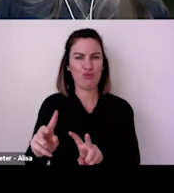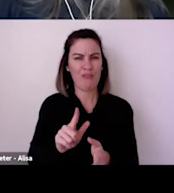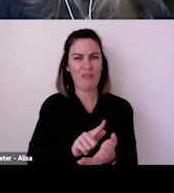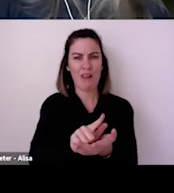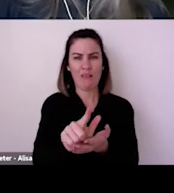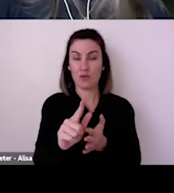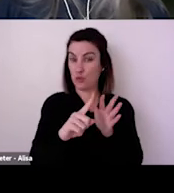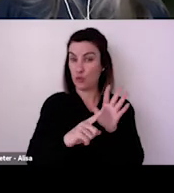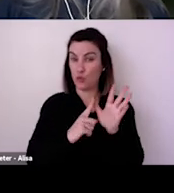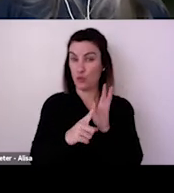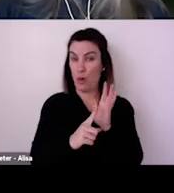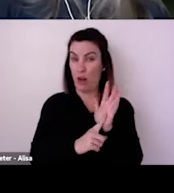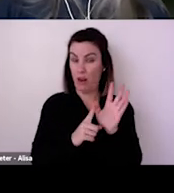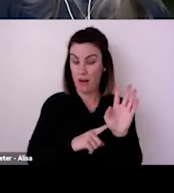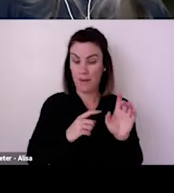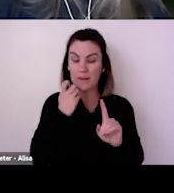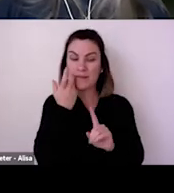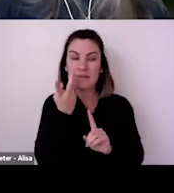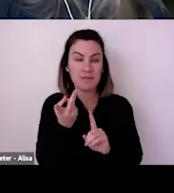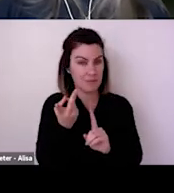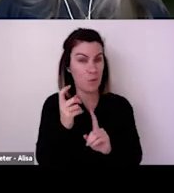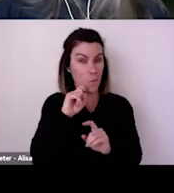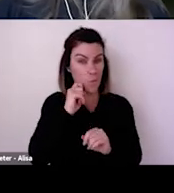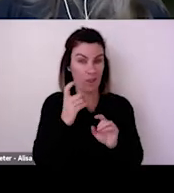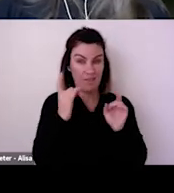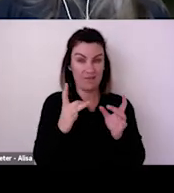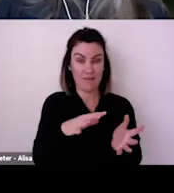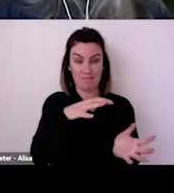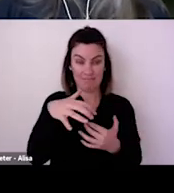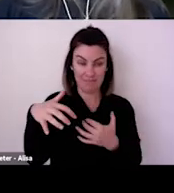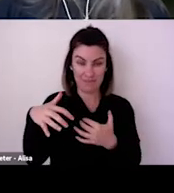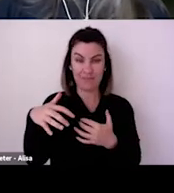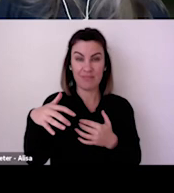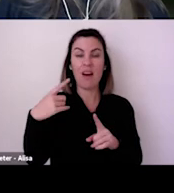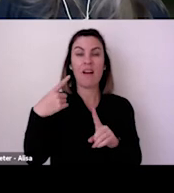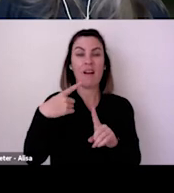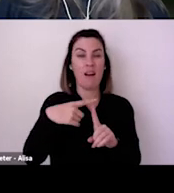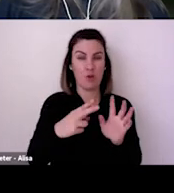We've been focusing on organisations and trying to support organisations to make decisions,